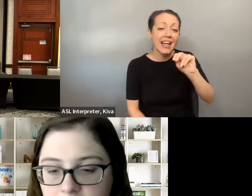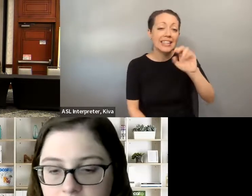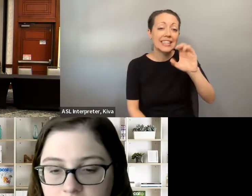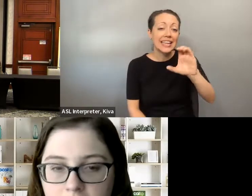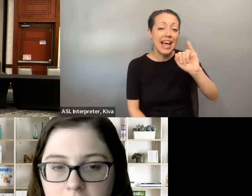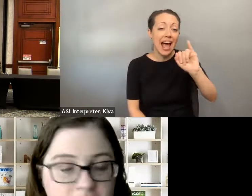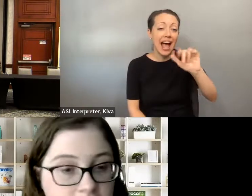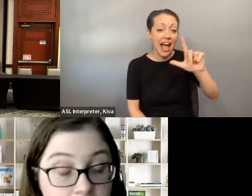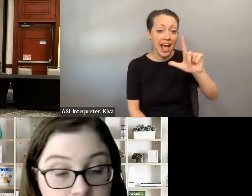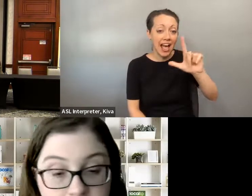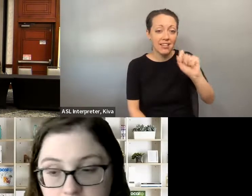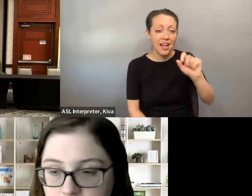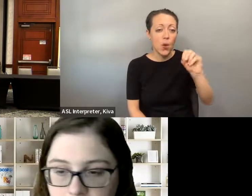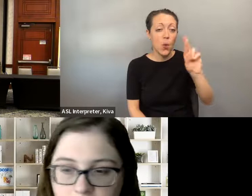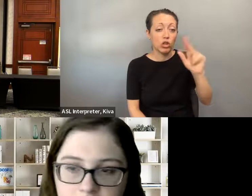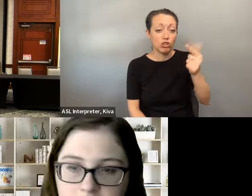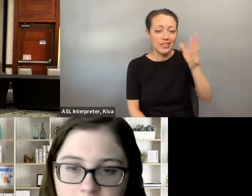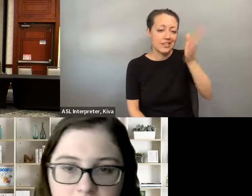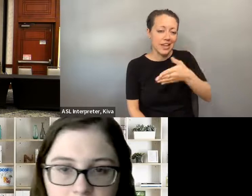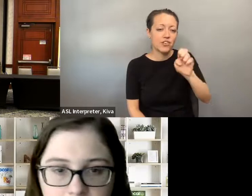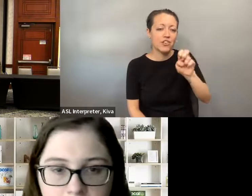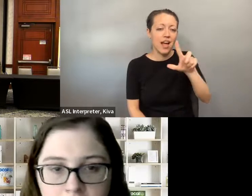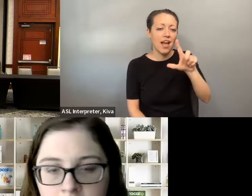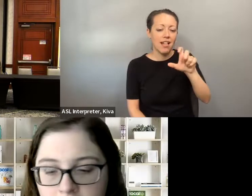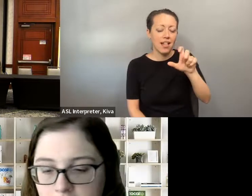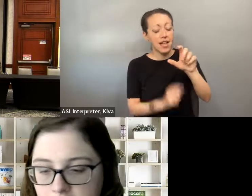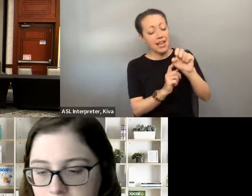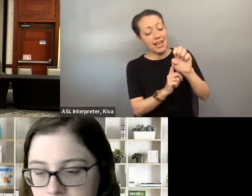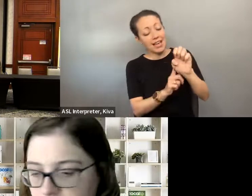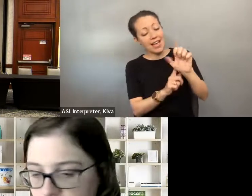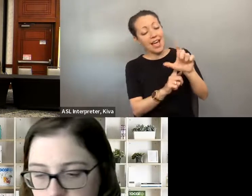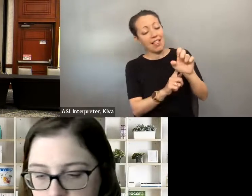first time candidates.